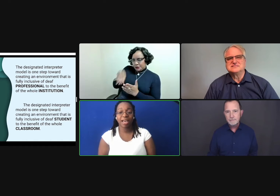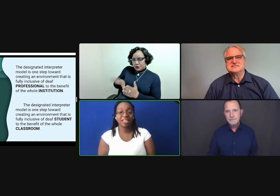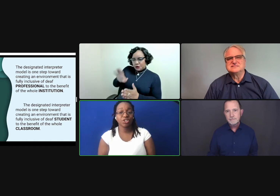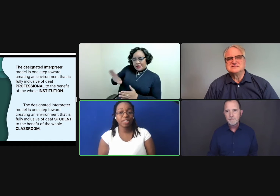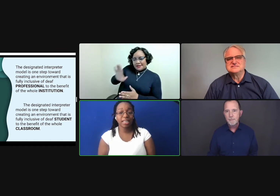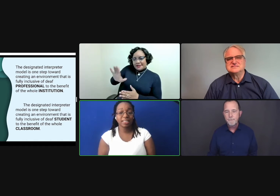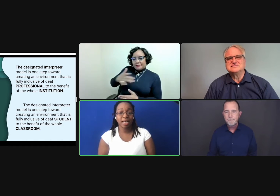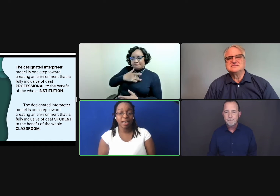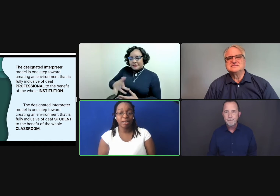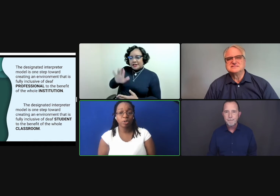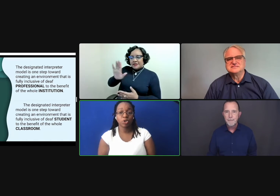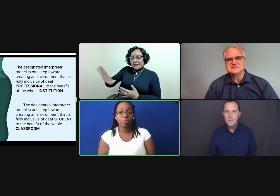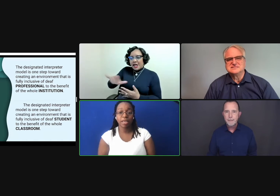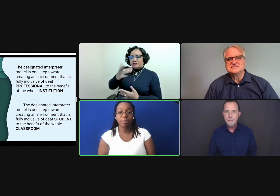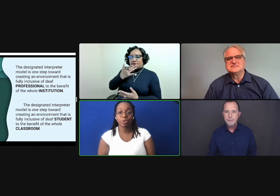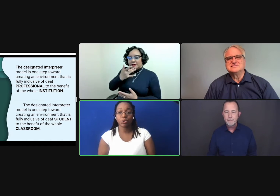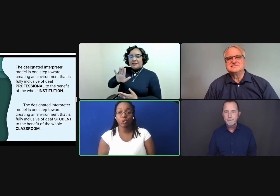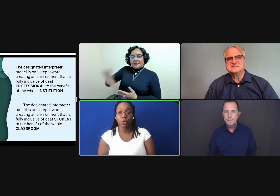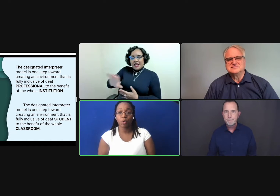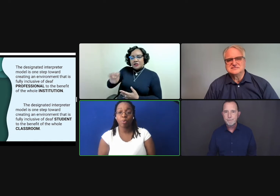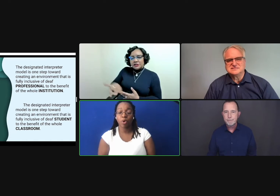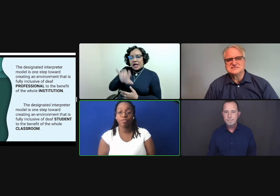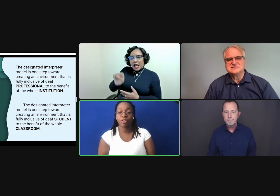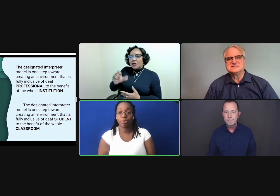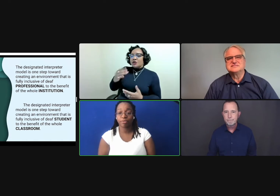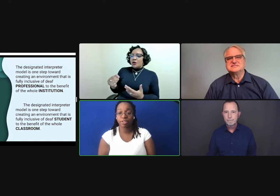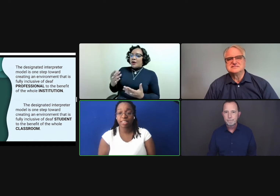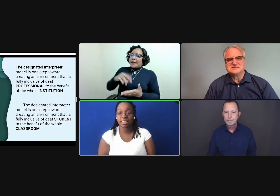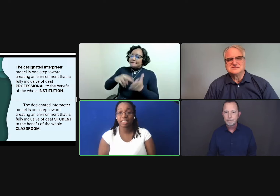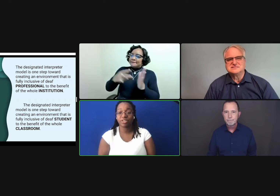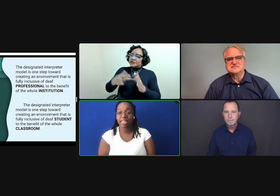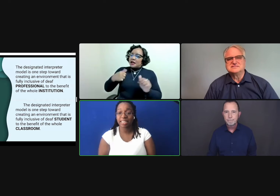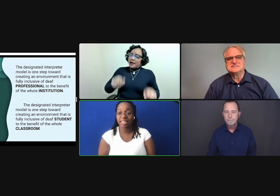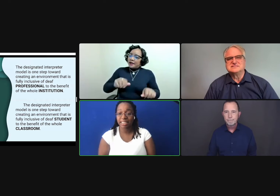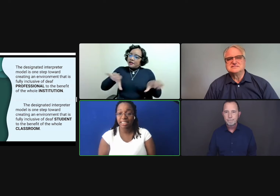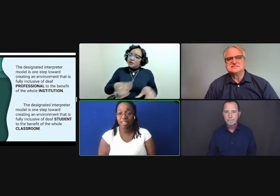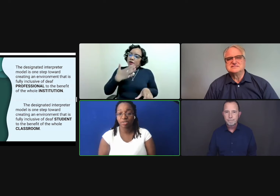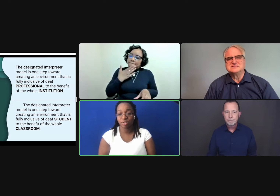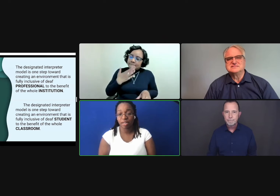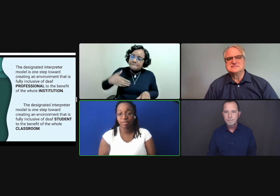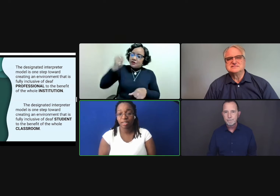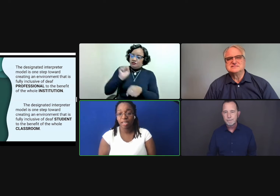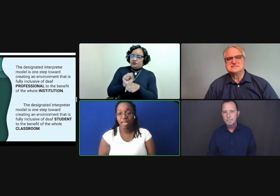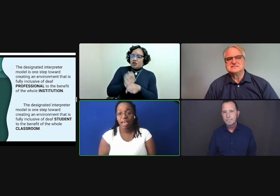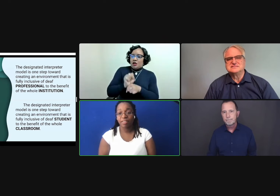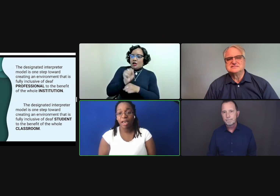but during that time, you should be able to know more of their preferences, their tendency, their style.